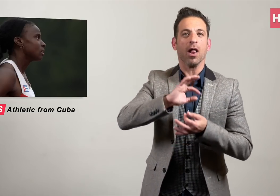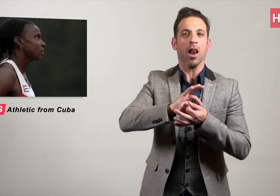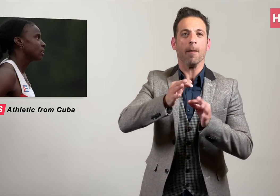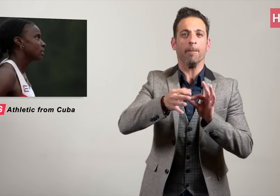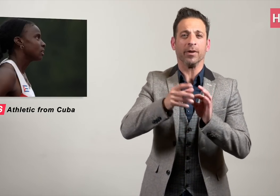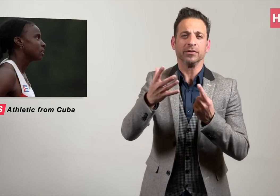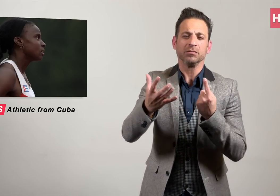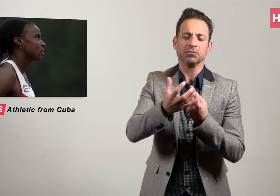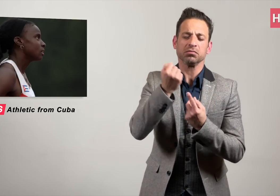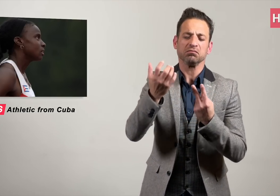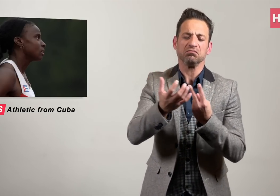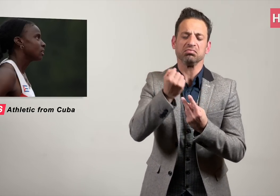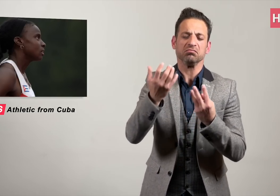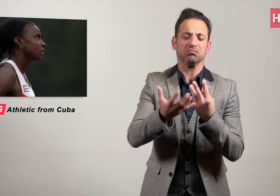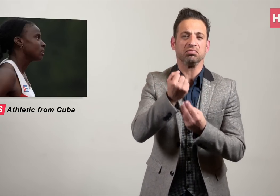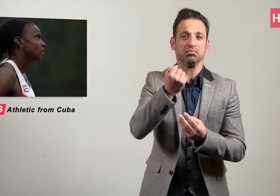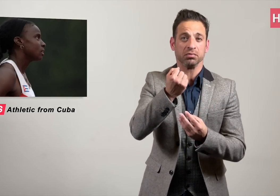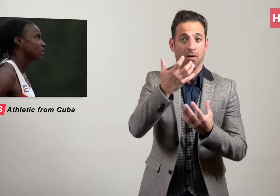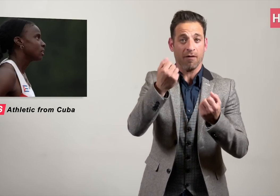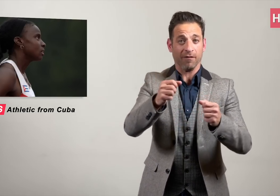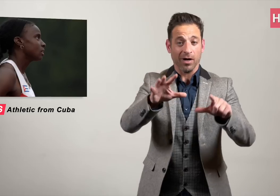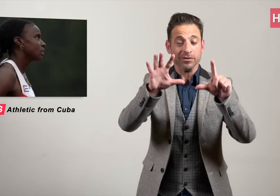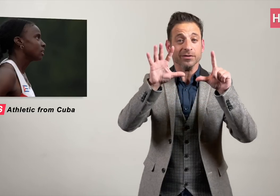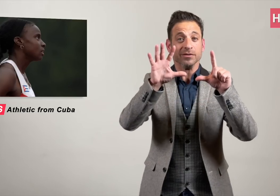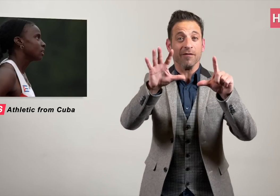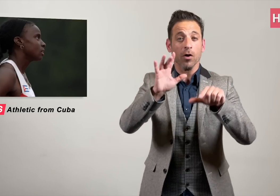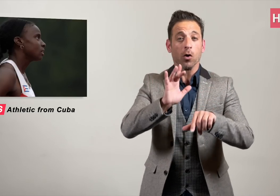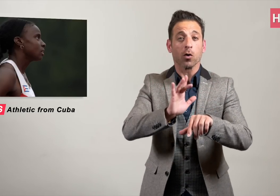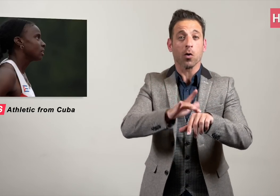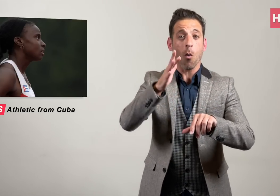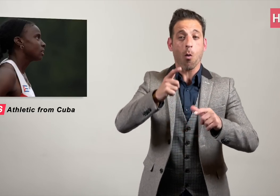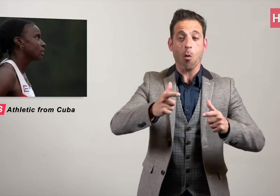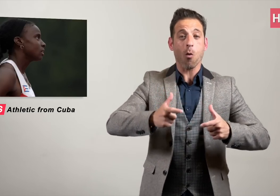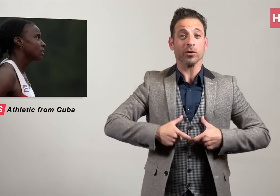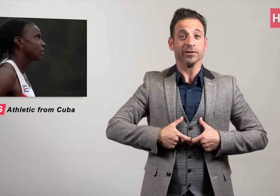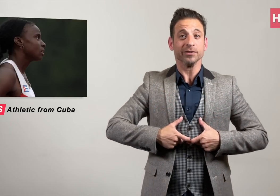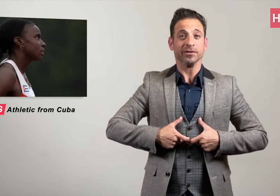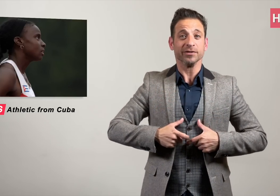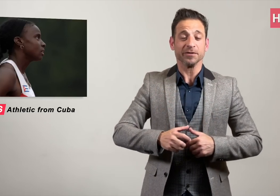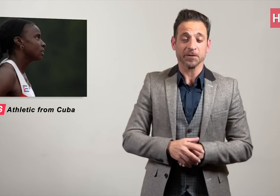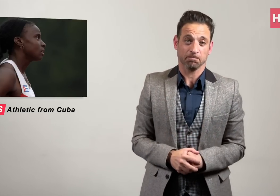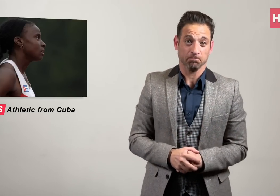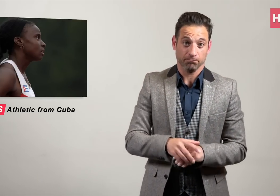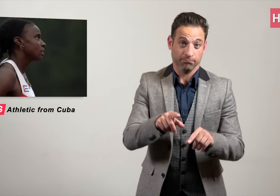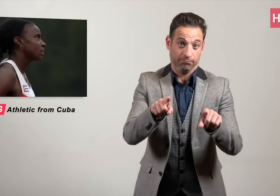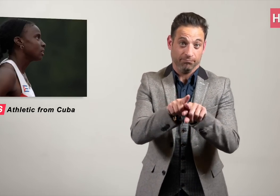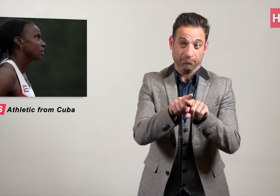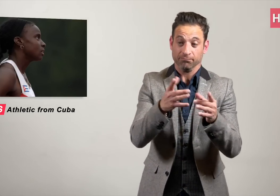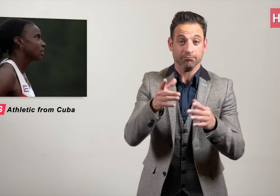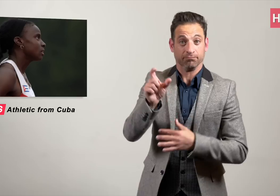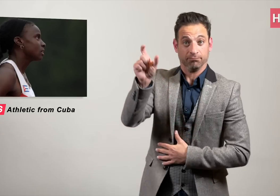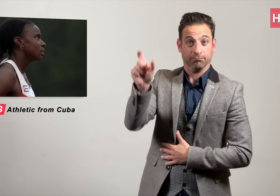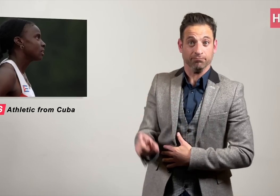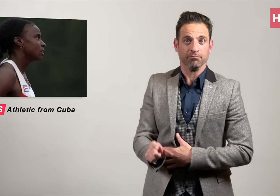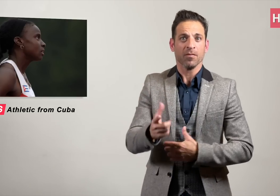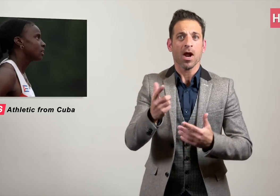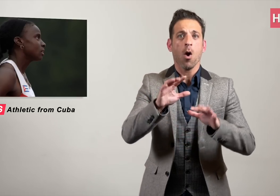and won many medals including seven gold medals.